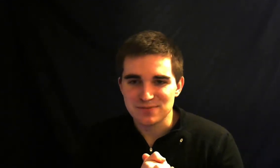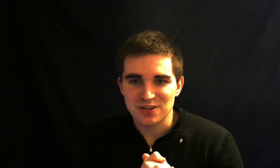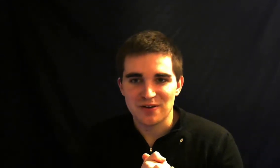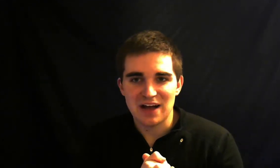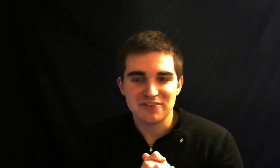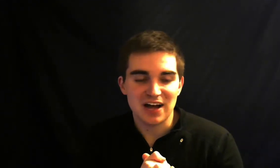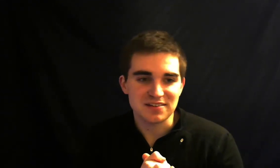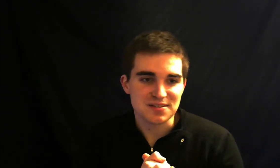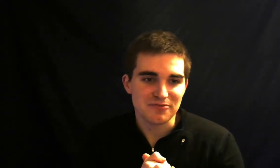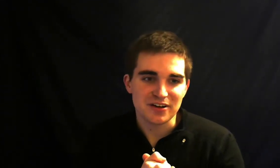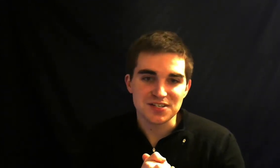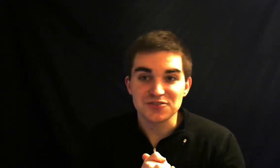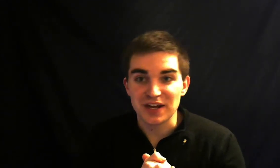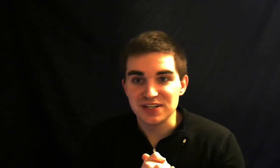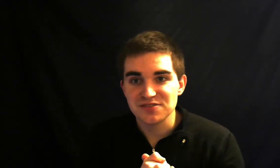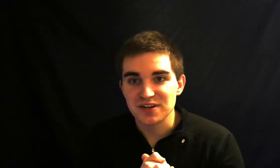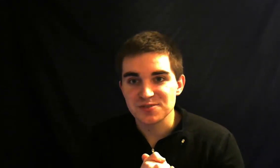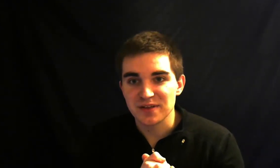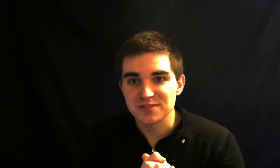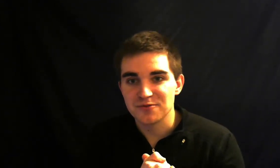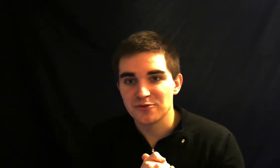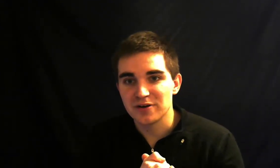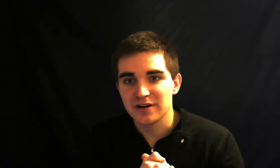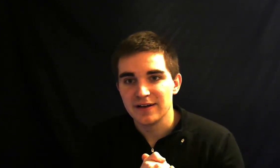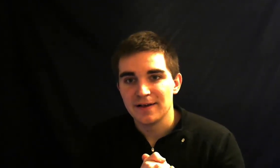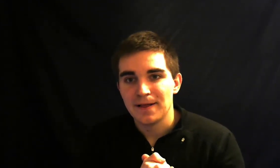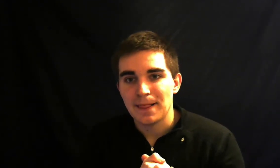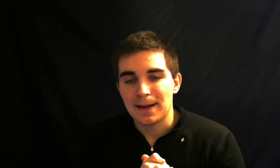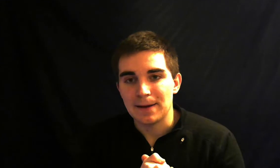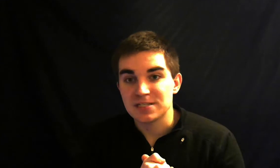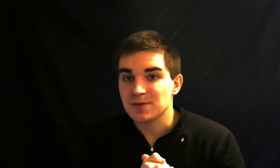I've gotten some very strange finger Spelling's before especially with